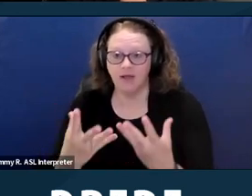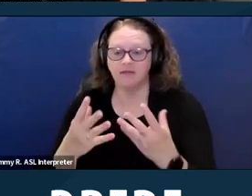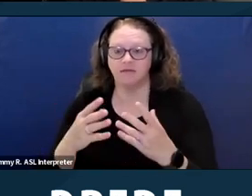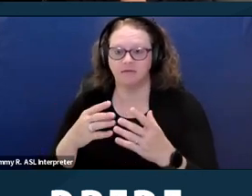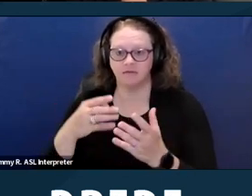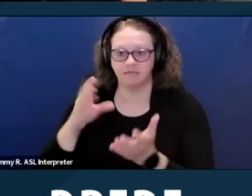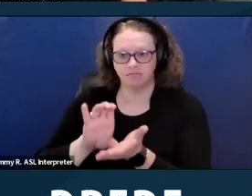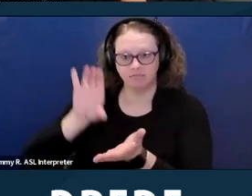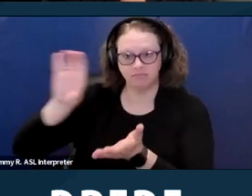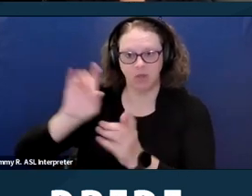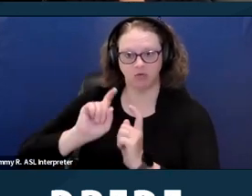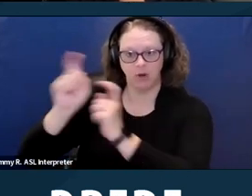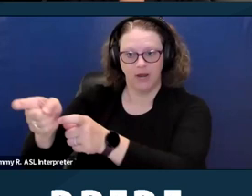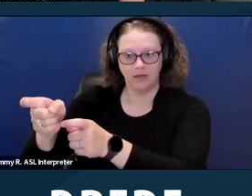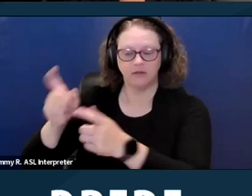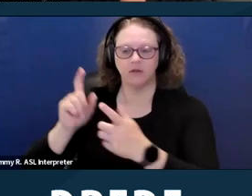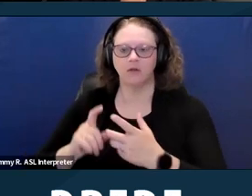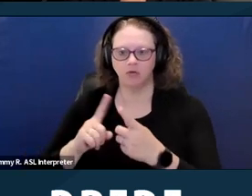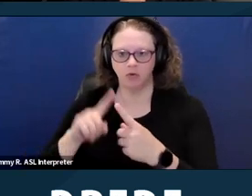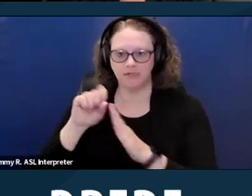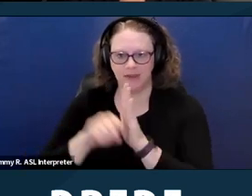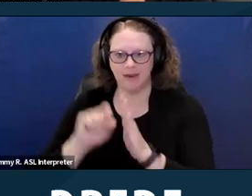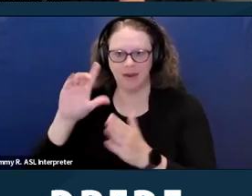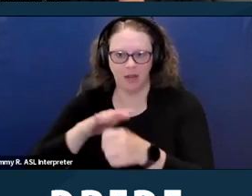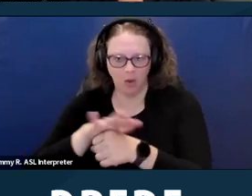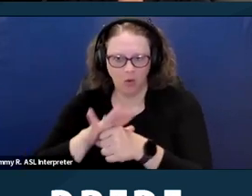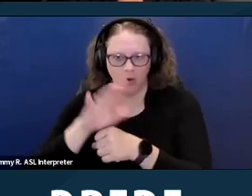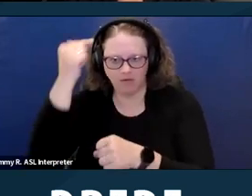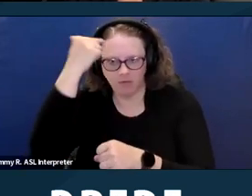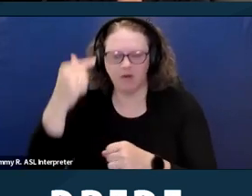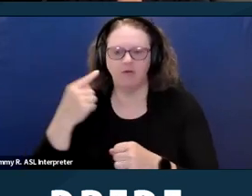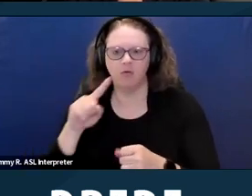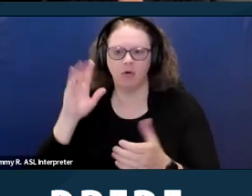for low-income households. Also, the Mark to Market program,